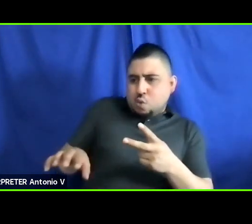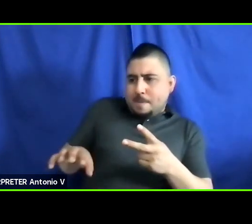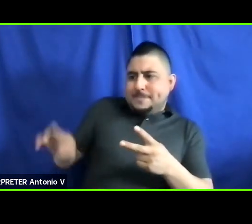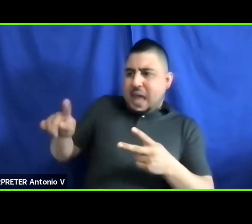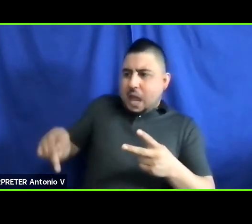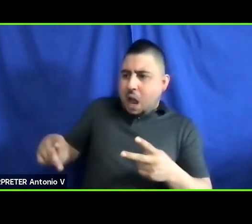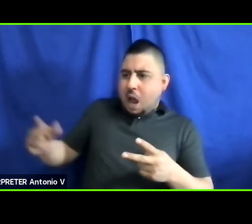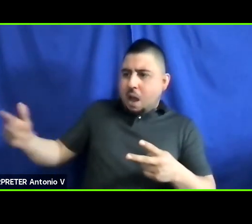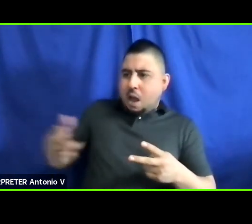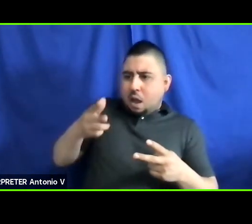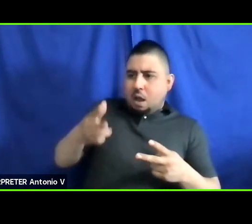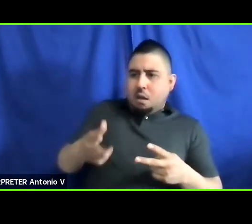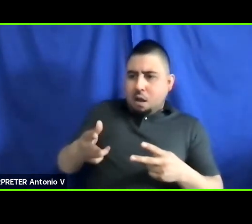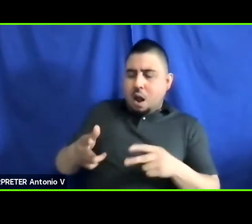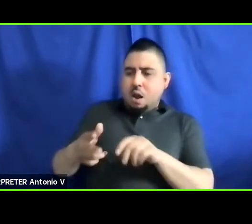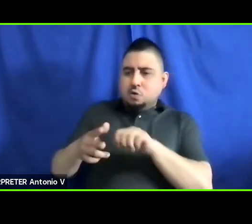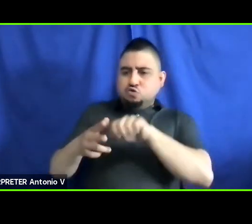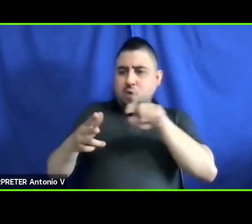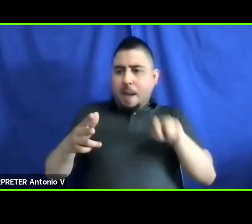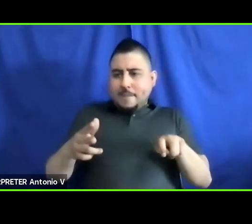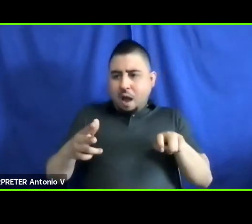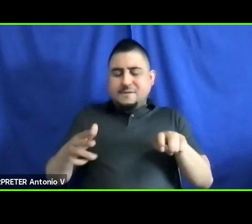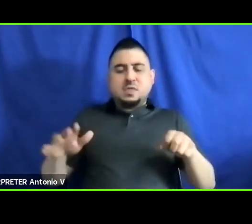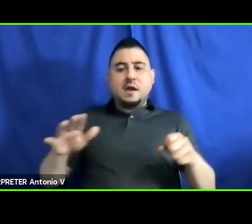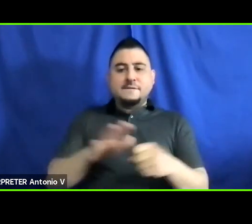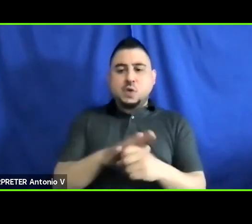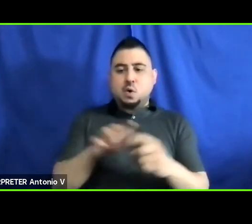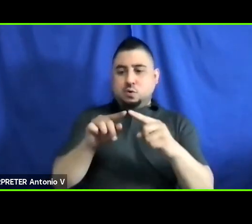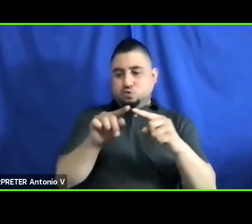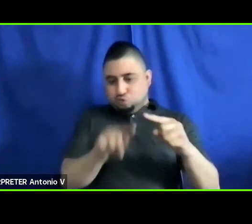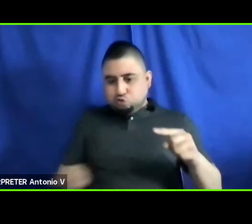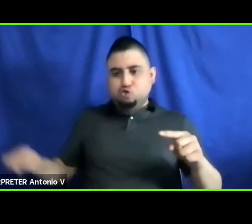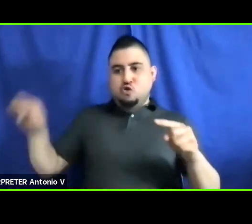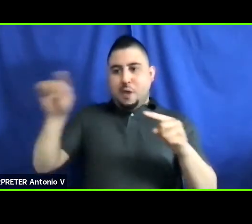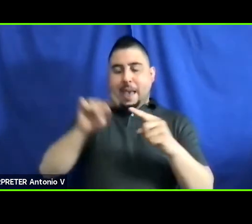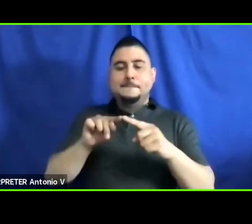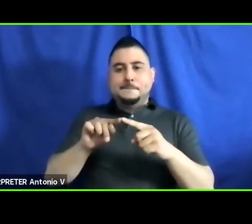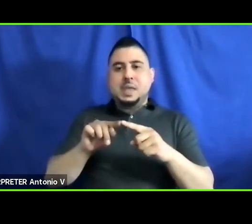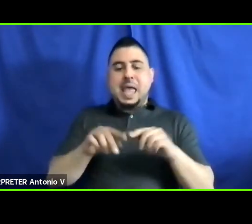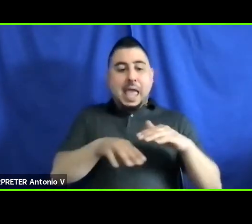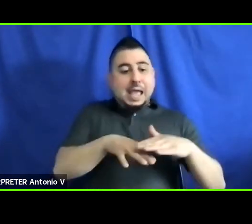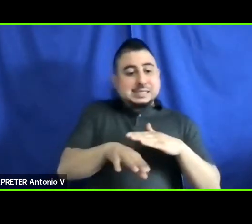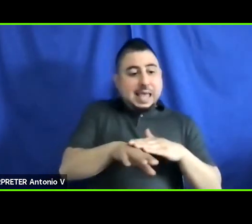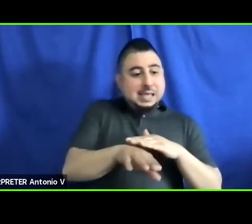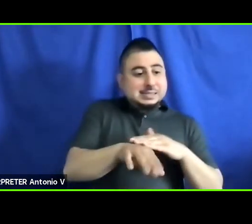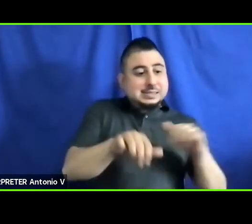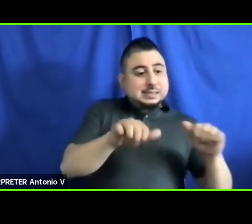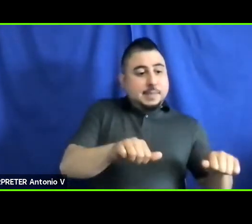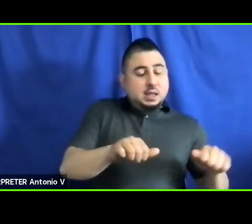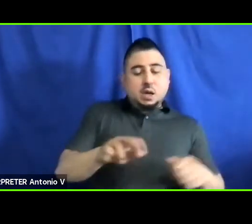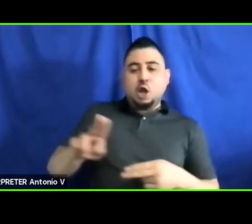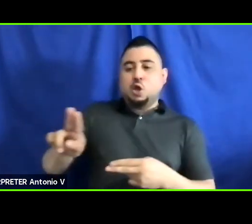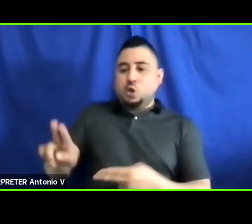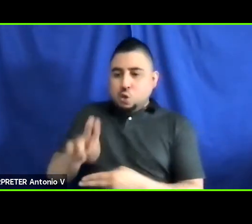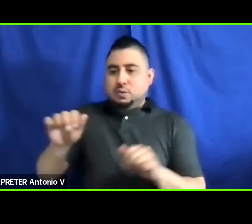it dropped you off. The complete trip. Accessibility and usability, not just to those with physical